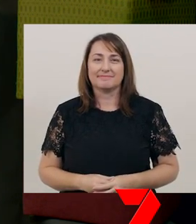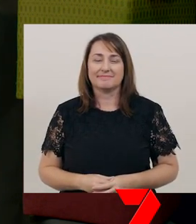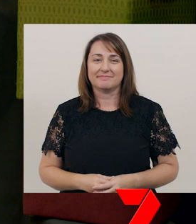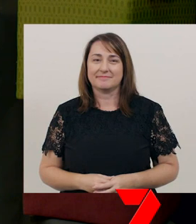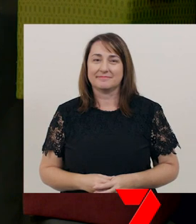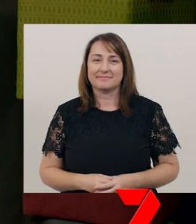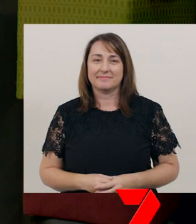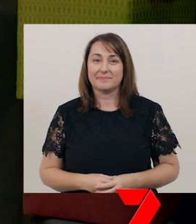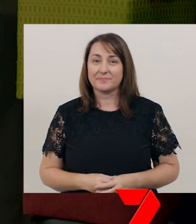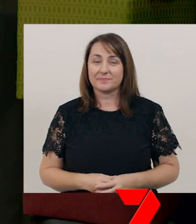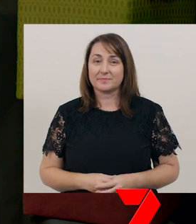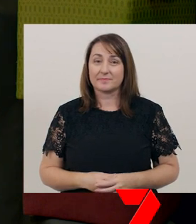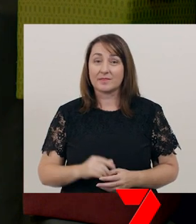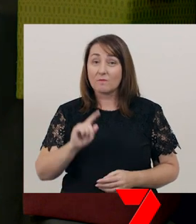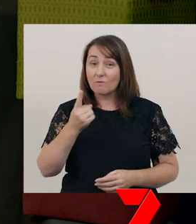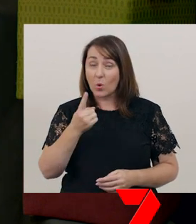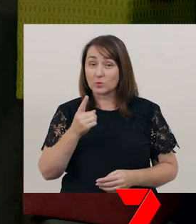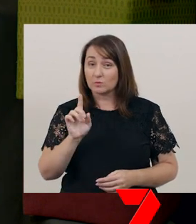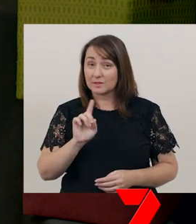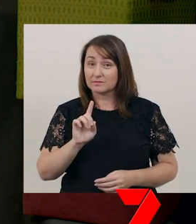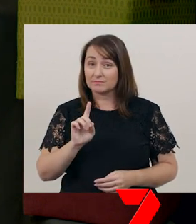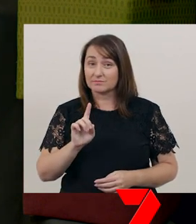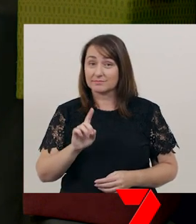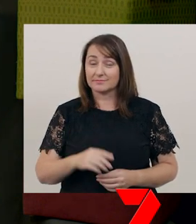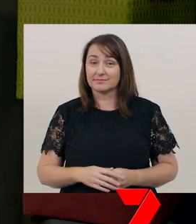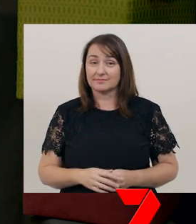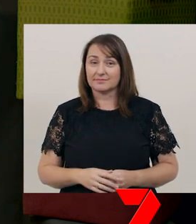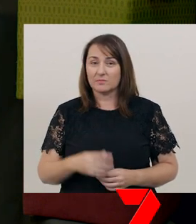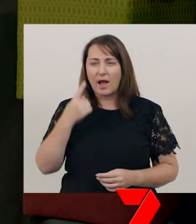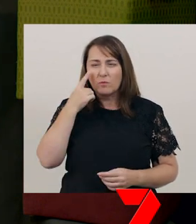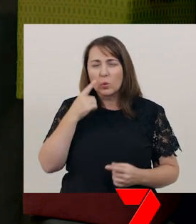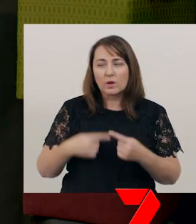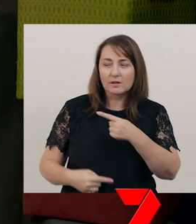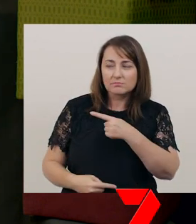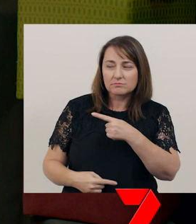First you need to write – okay, I’ll just roll this out a little bit.